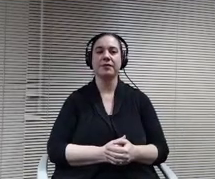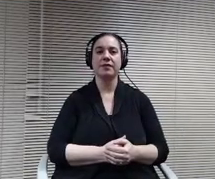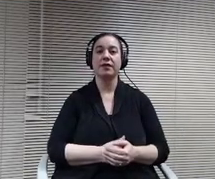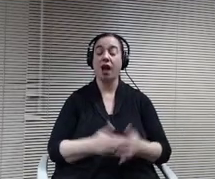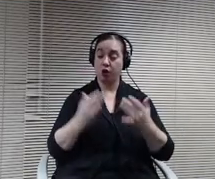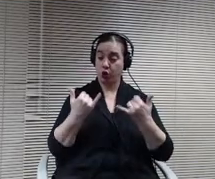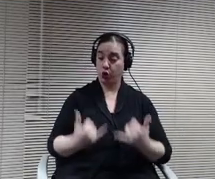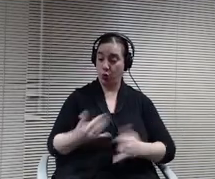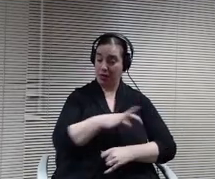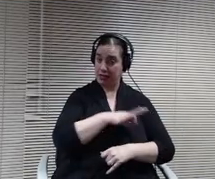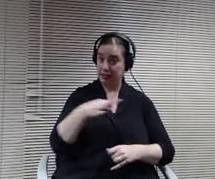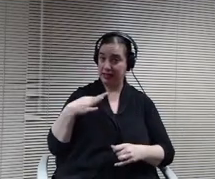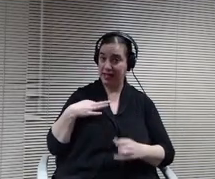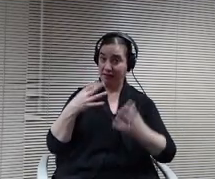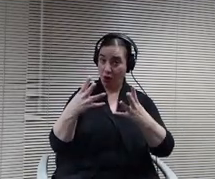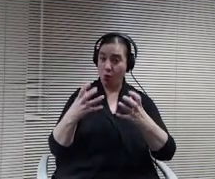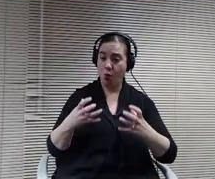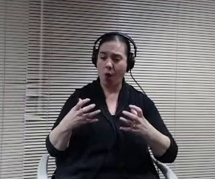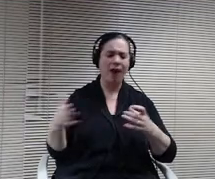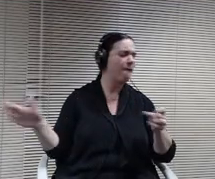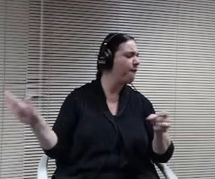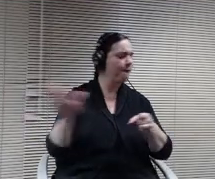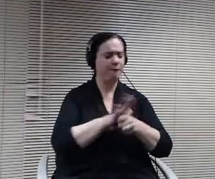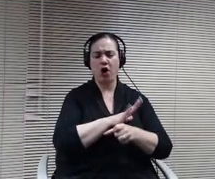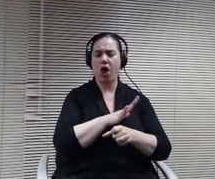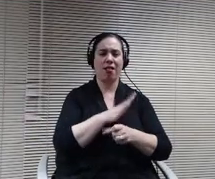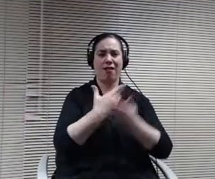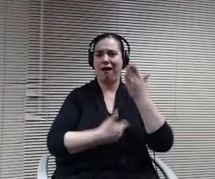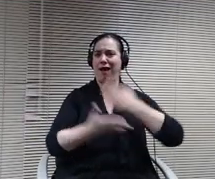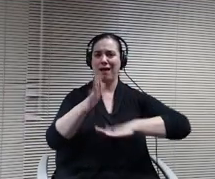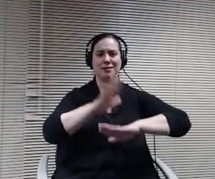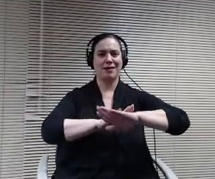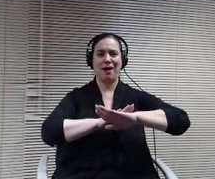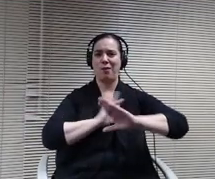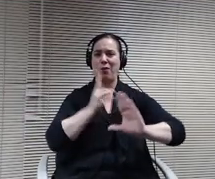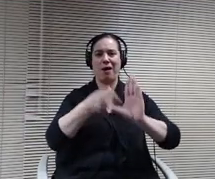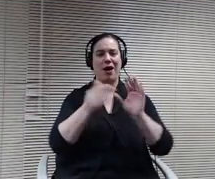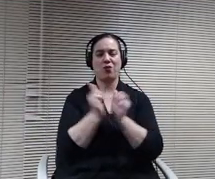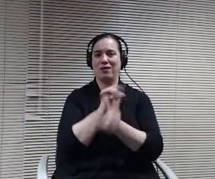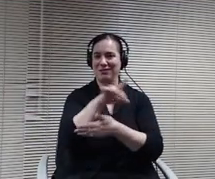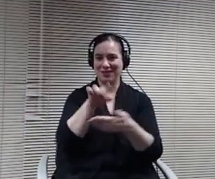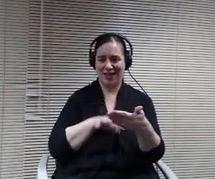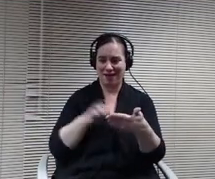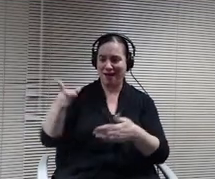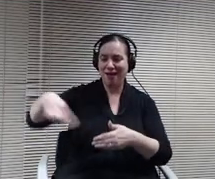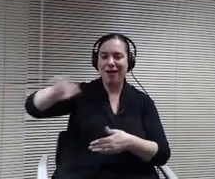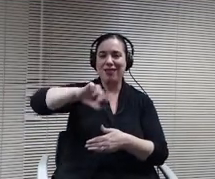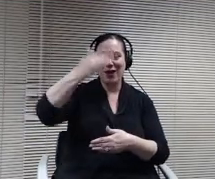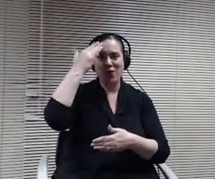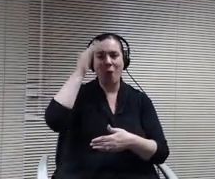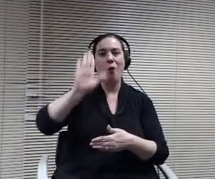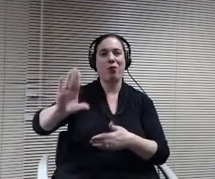participate with us in the design. They know what their students need on a daily basis, and so we're really going to